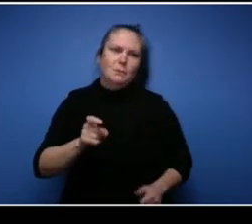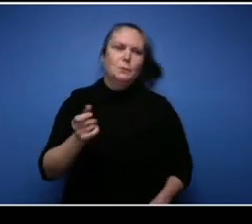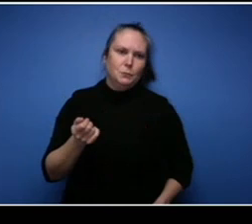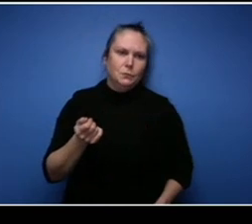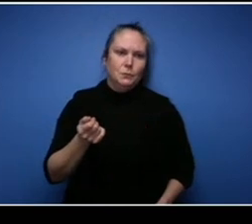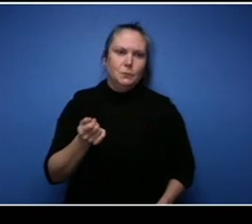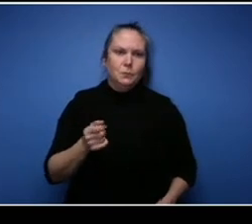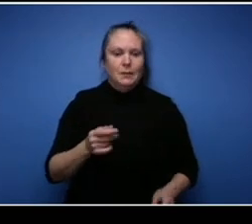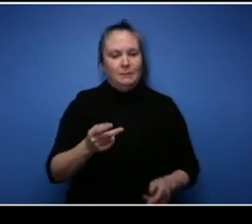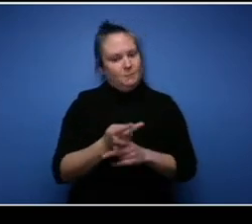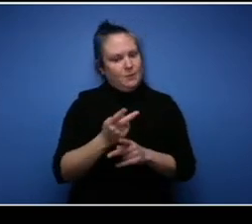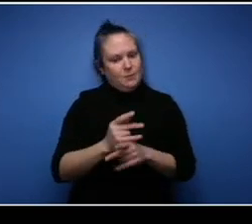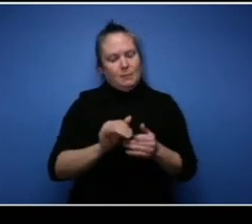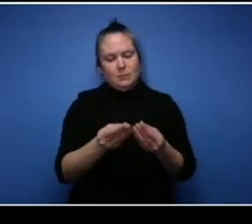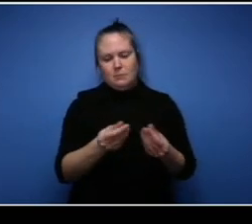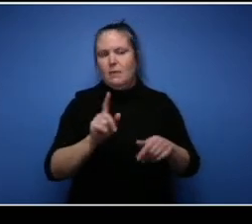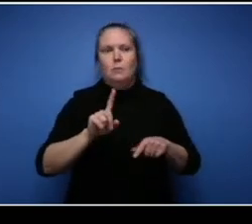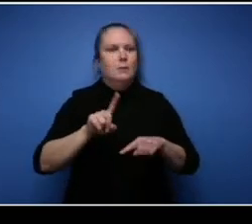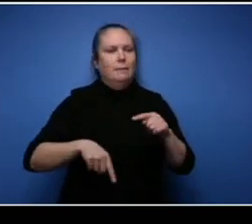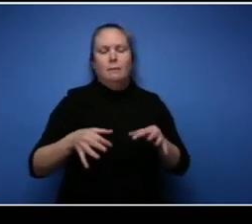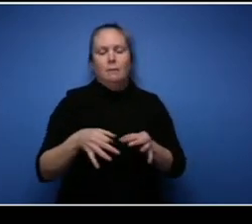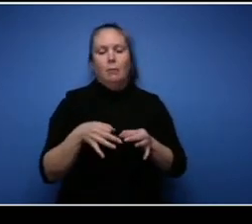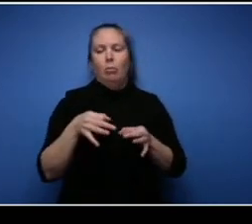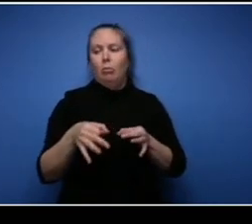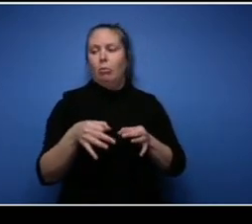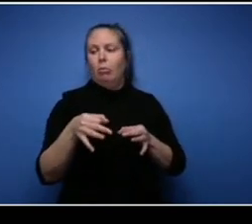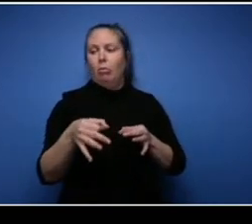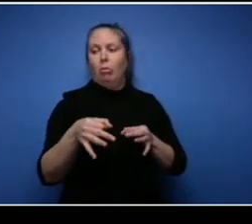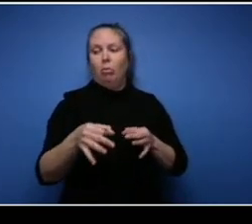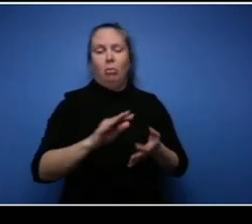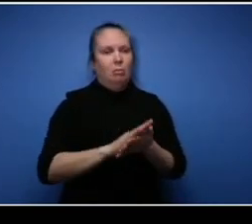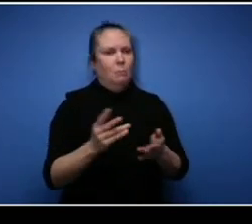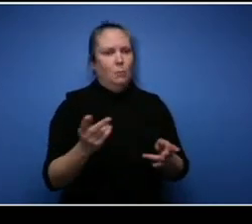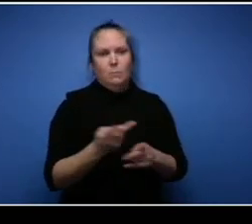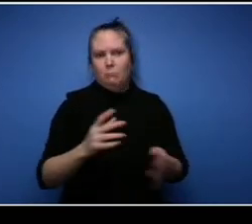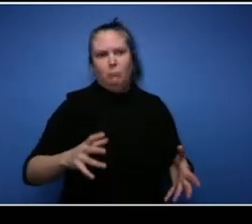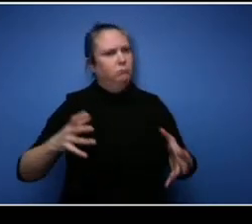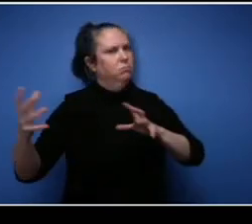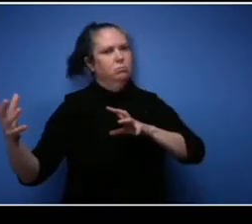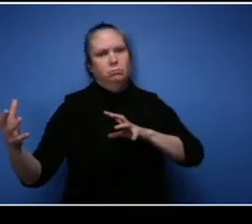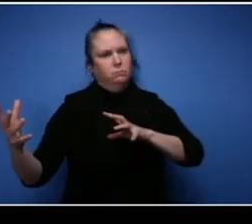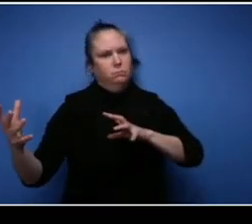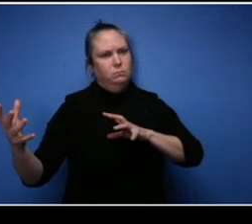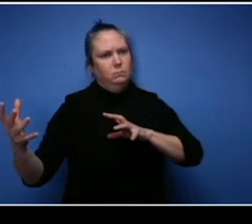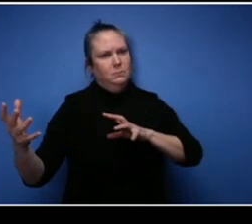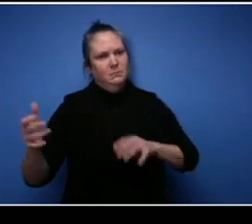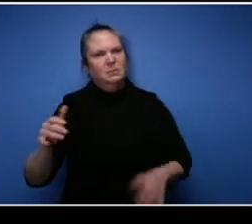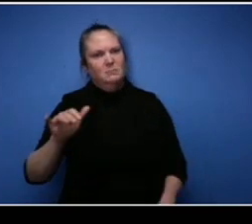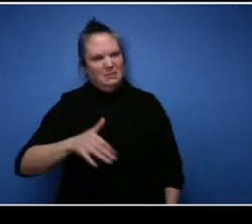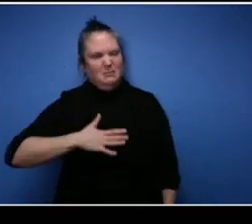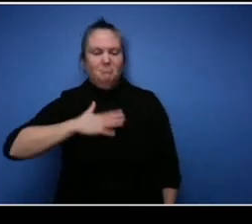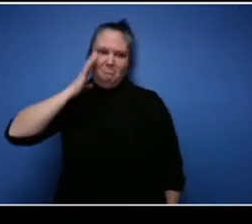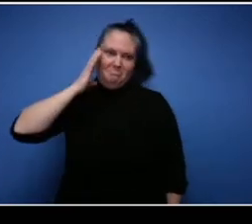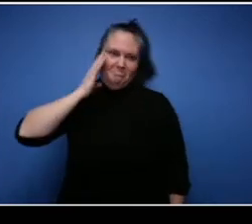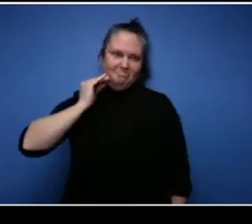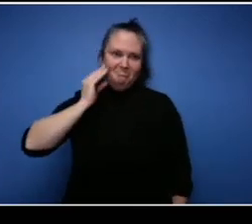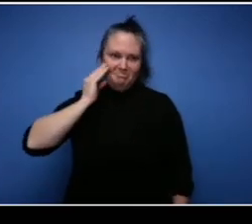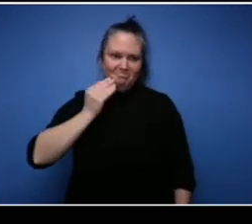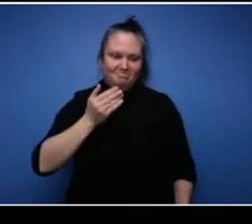So I feel like those three things are probably three of the biggest things that I've learned through through my time at NSCC.